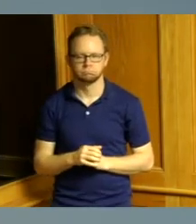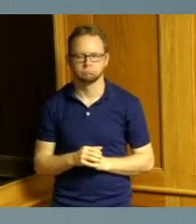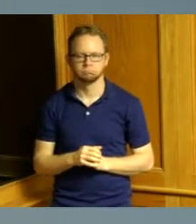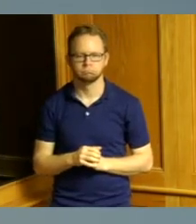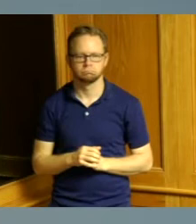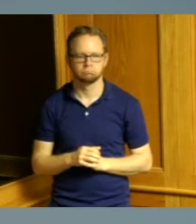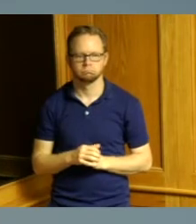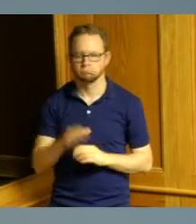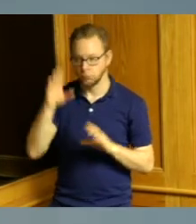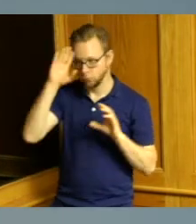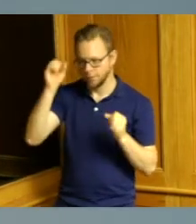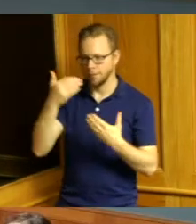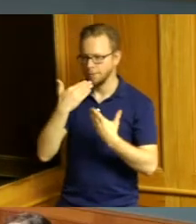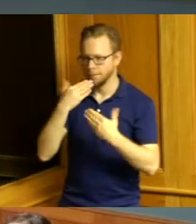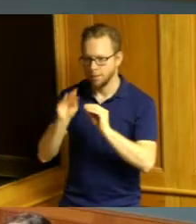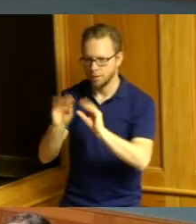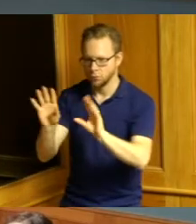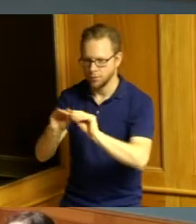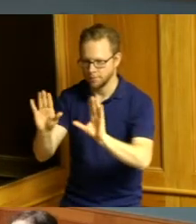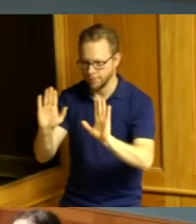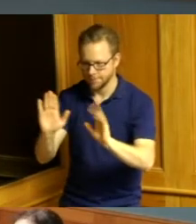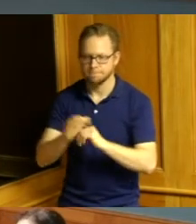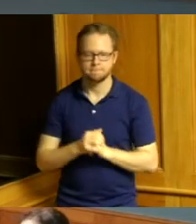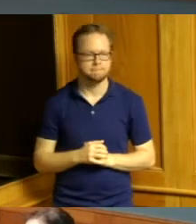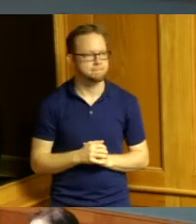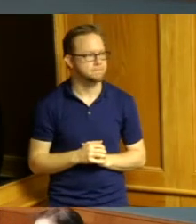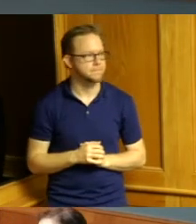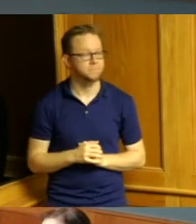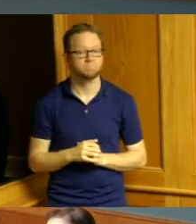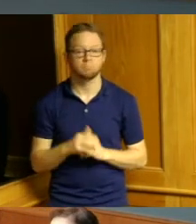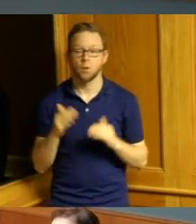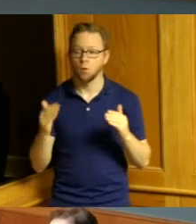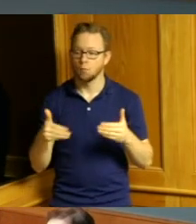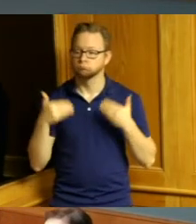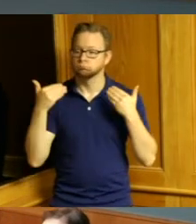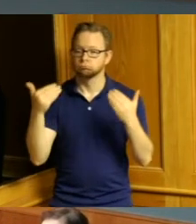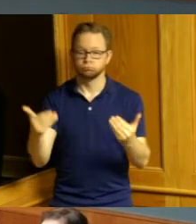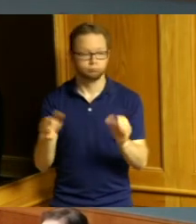you for the clarification you're welcome okay we will move forward then with no further comments